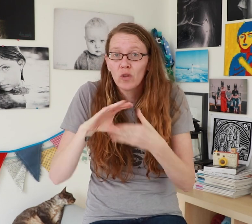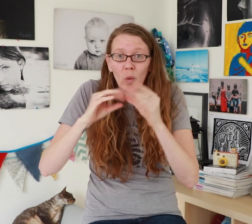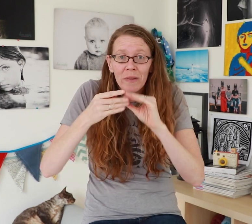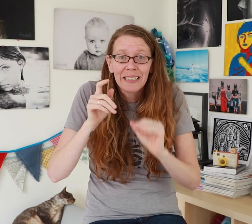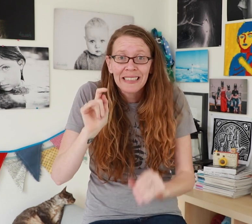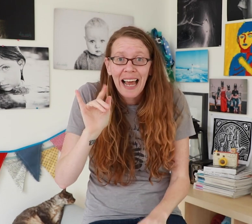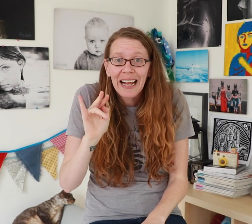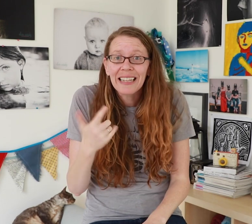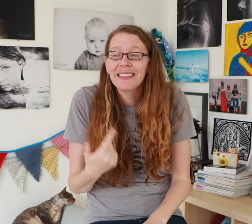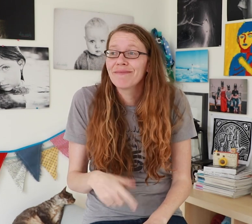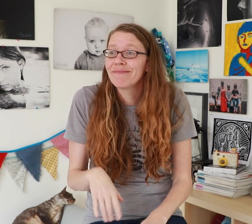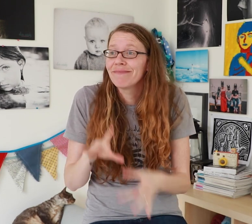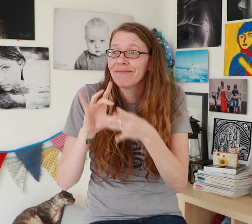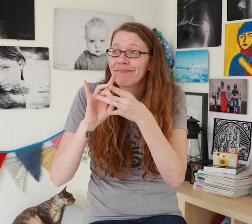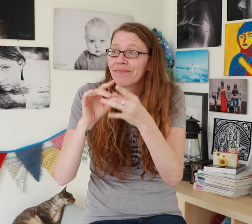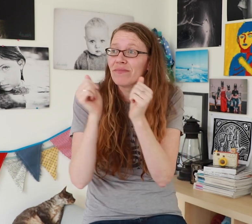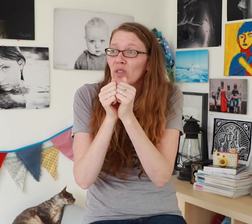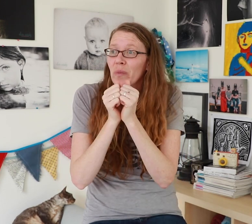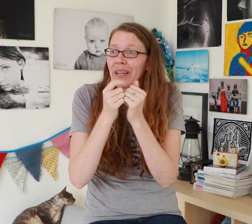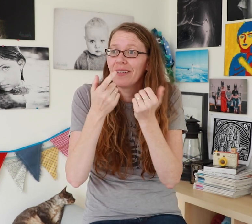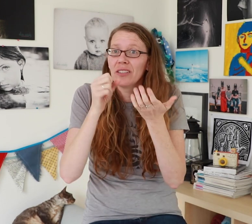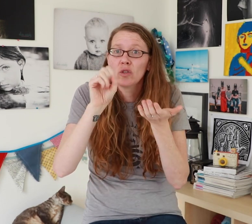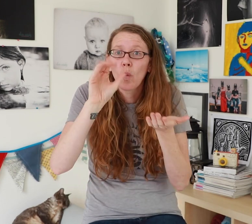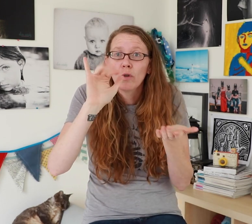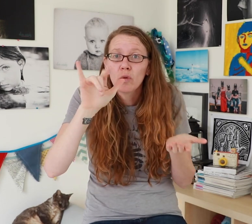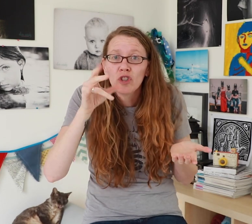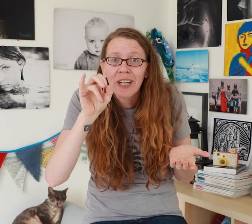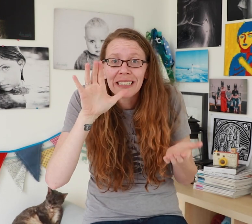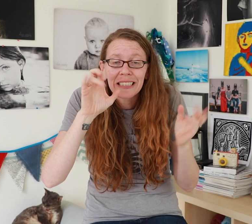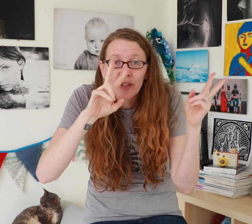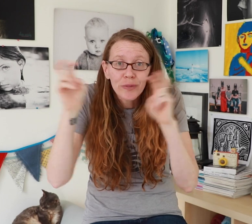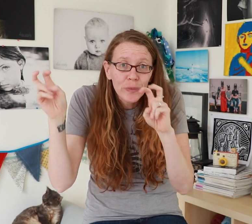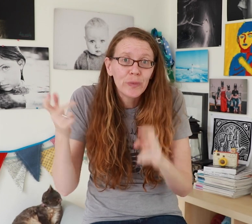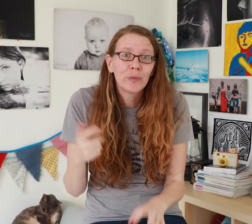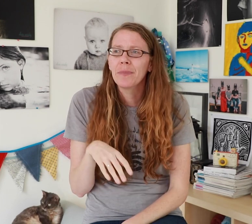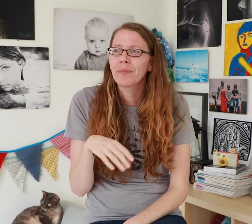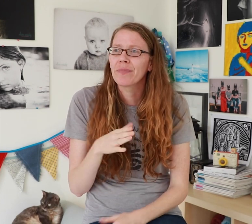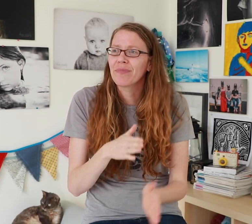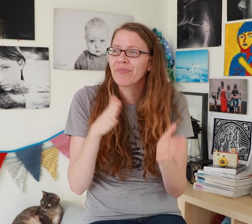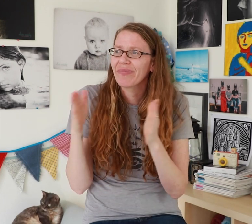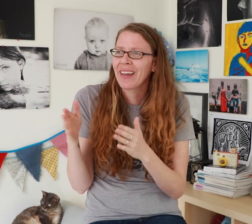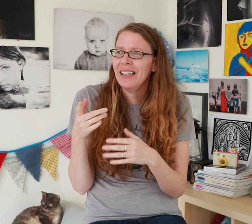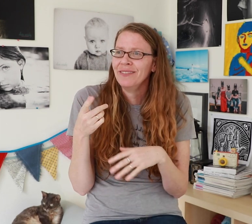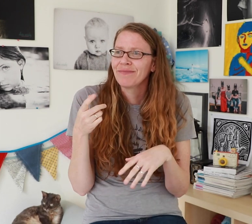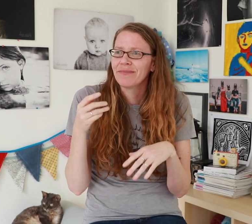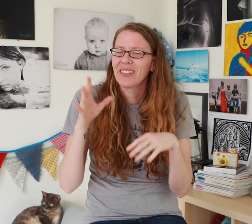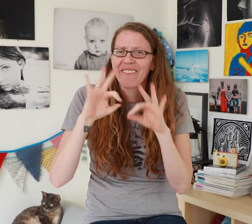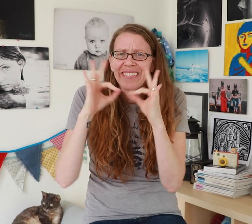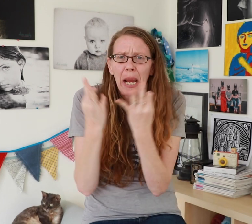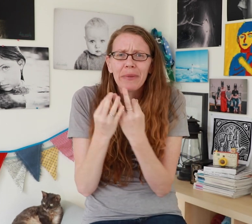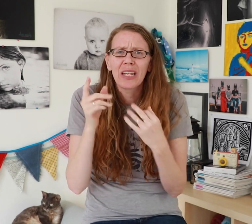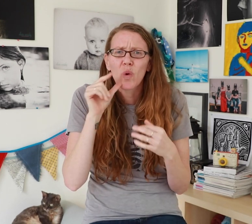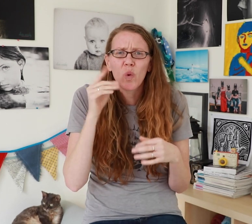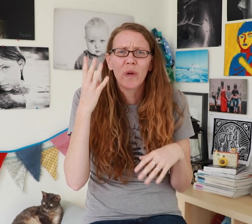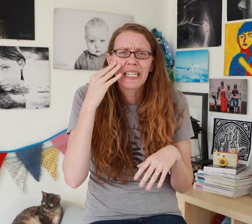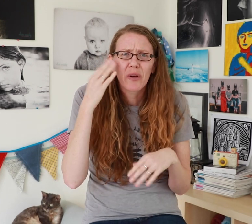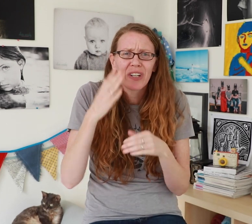I do more storytelling about social justice issues like families who experience